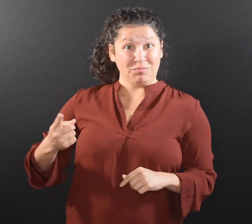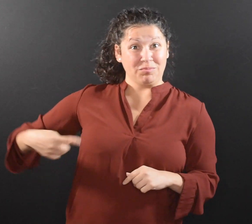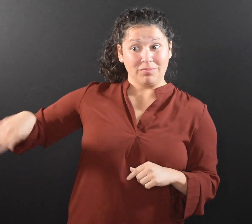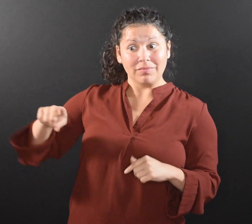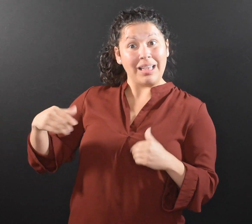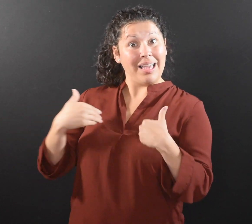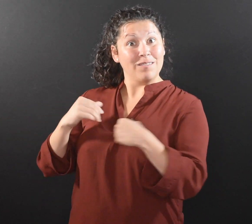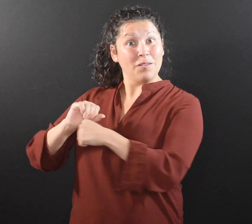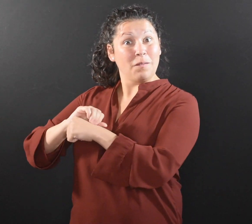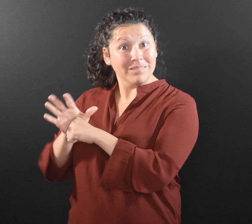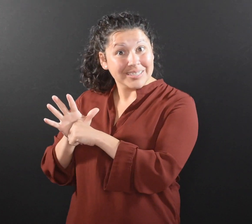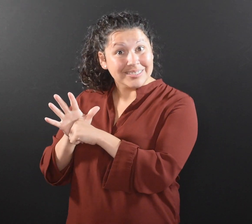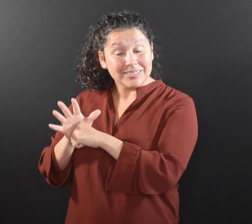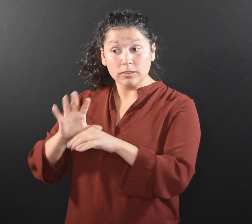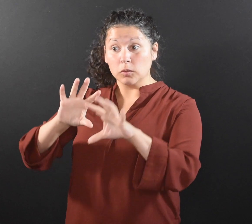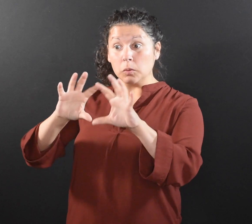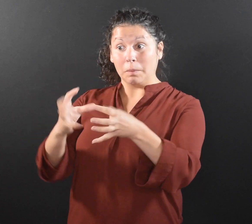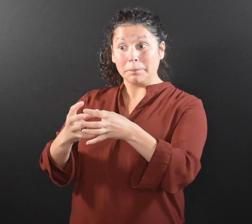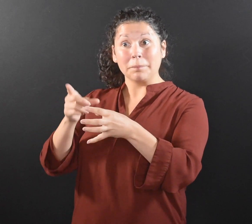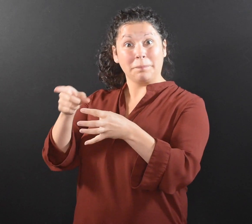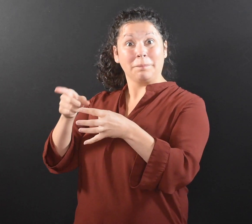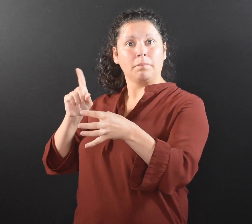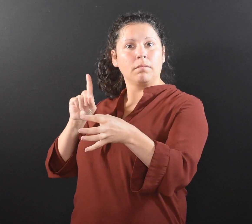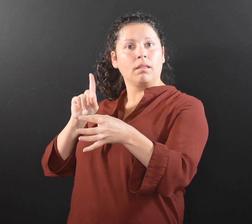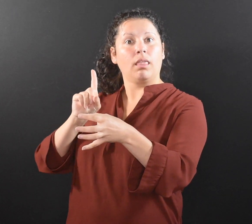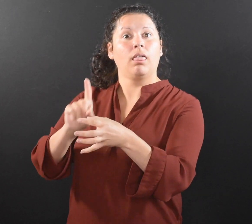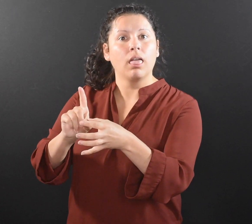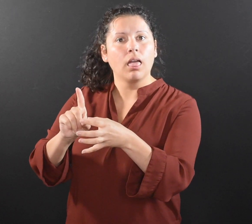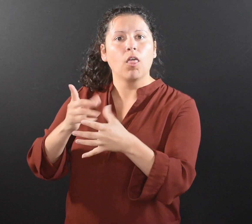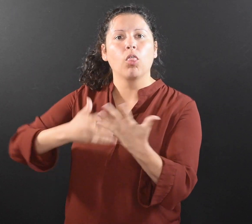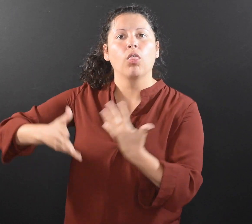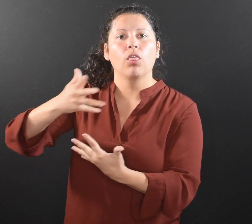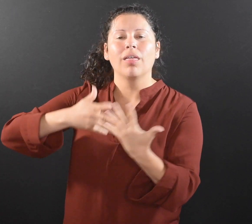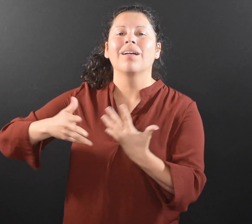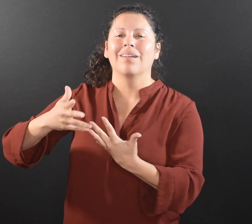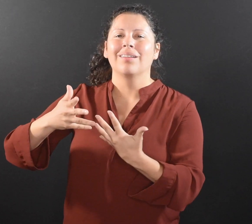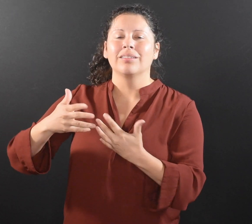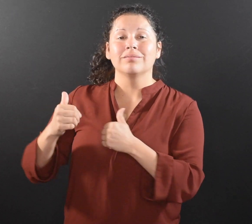by spending time with people who have the virus which is why it is important to stay at